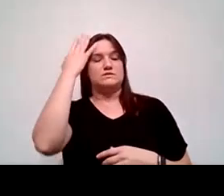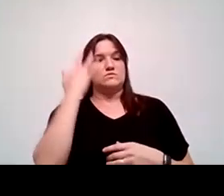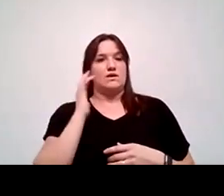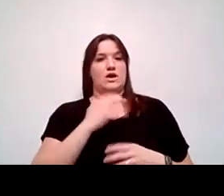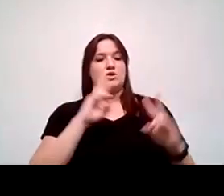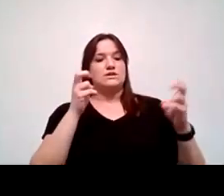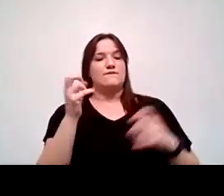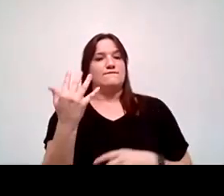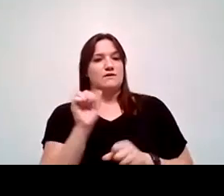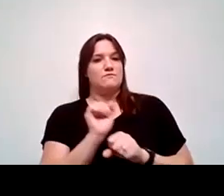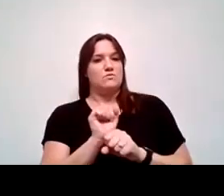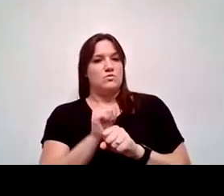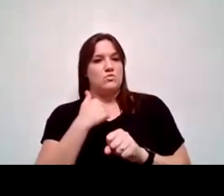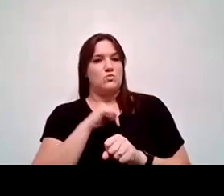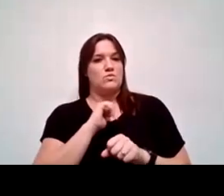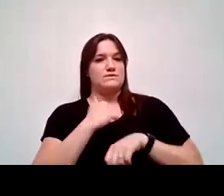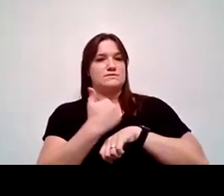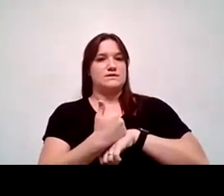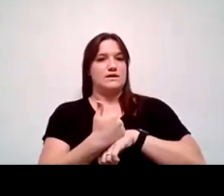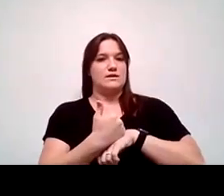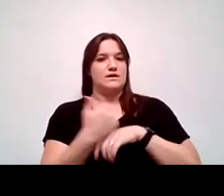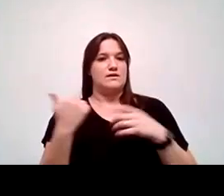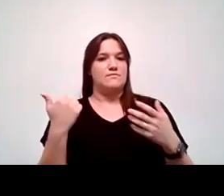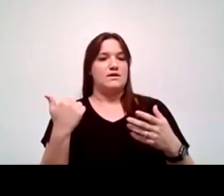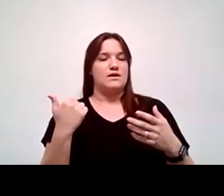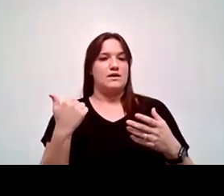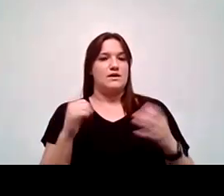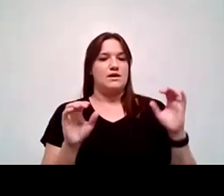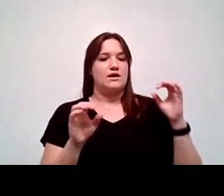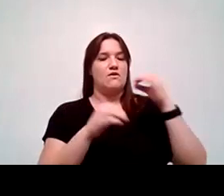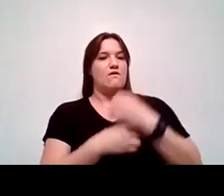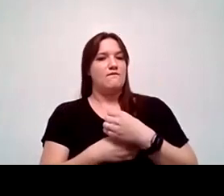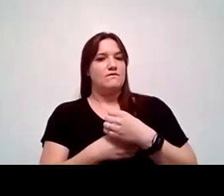V work, we actually formed an Office of Hispanic Serving